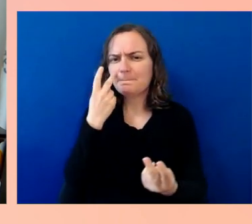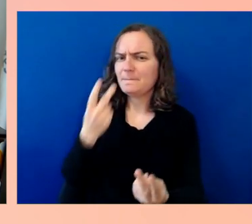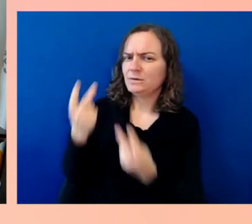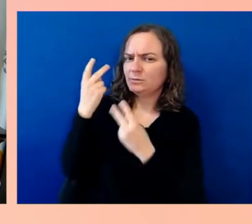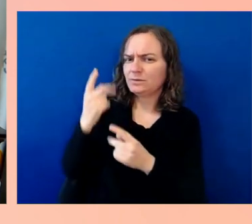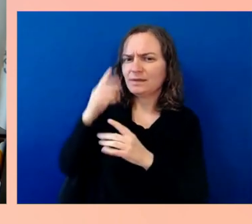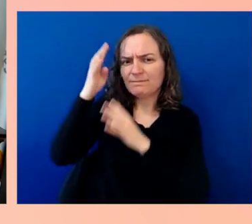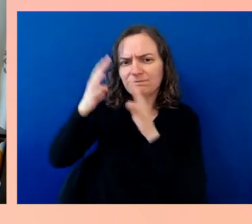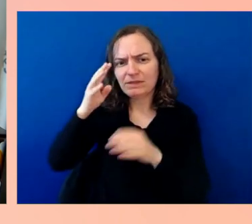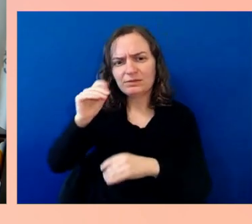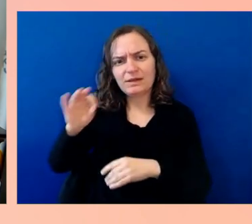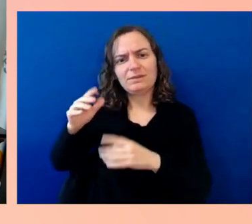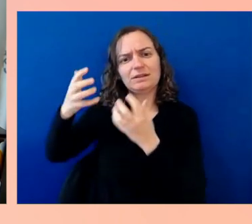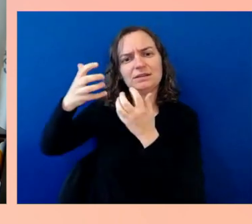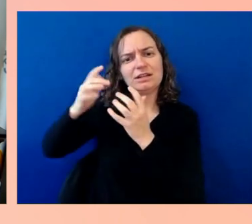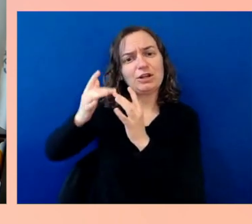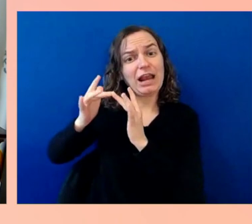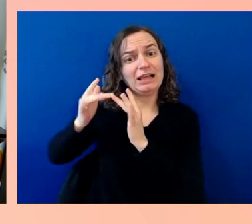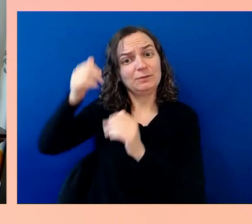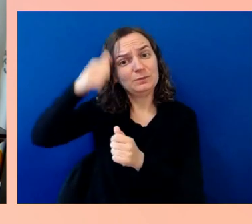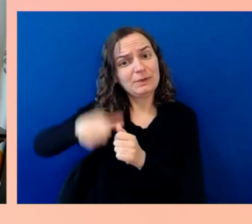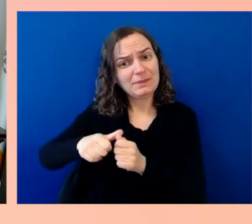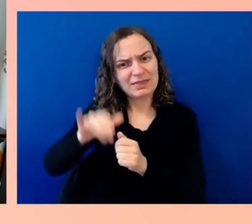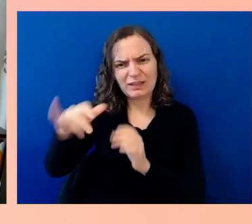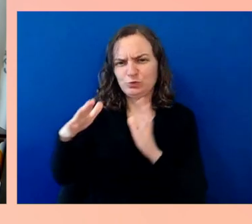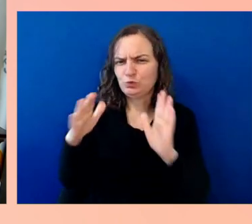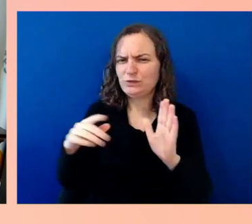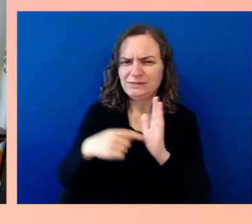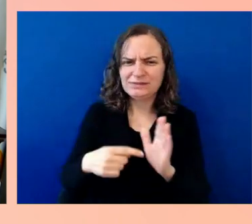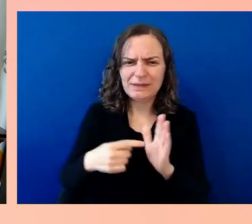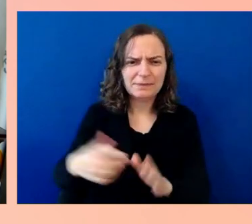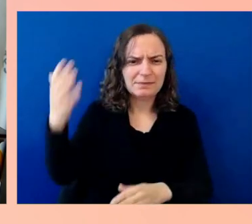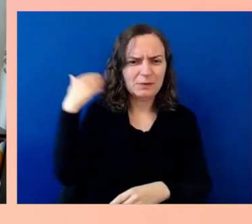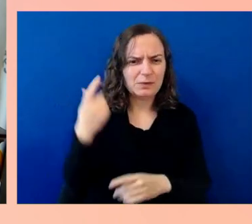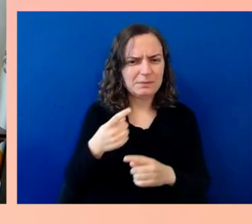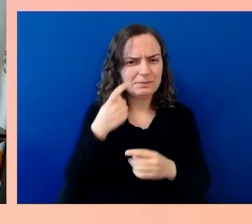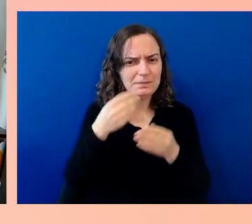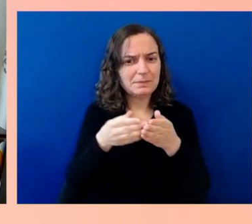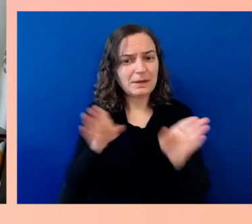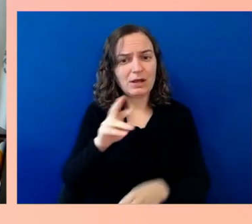But, of course, taking the Internet and maximizing, and realizing its full potential was something that happened with